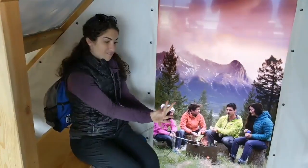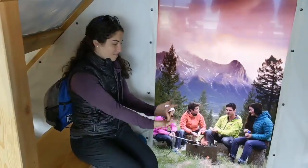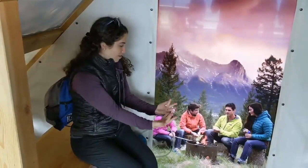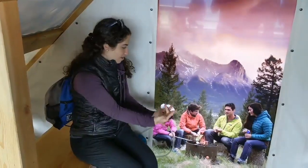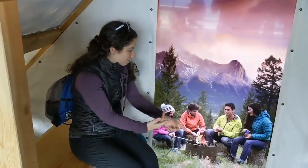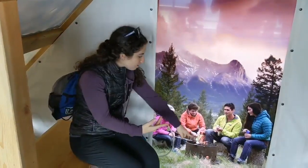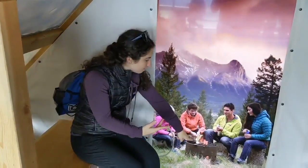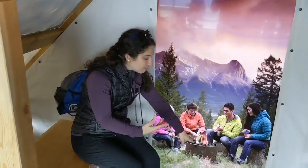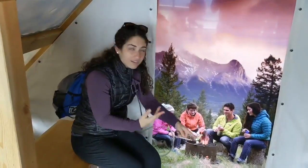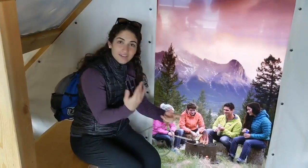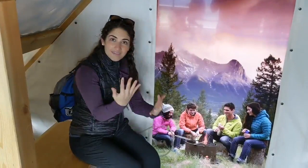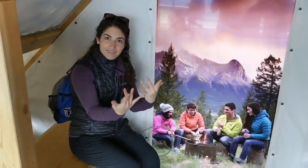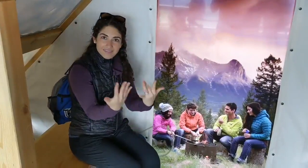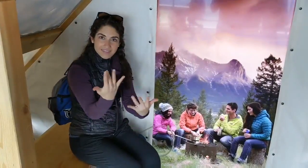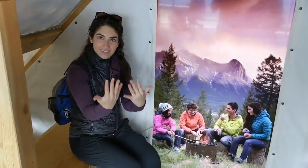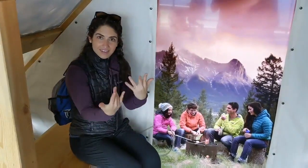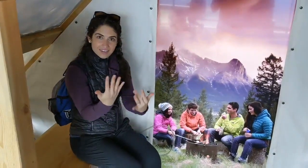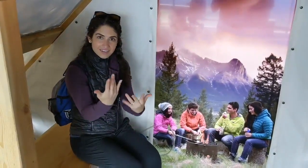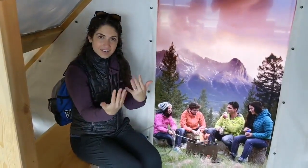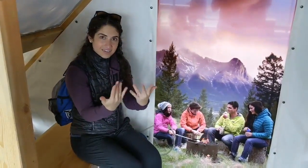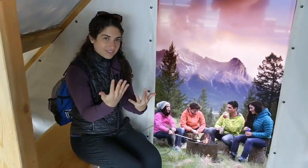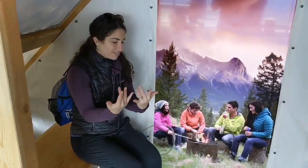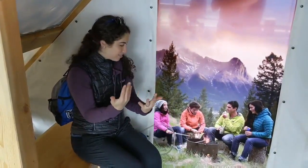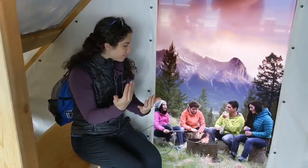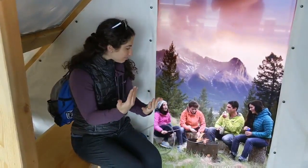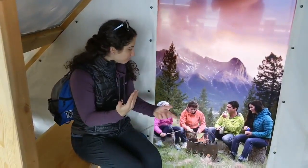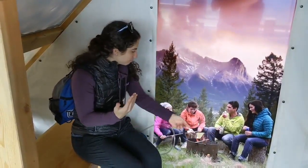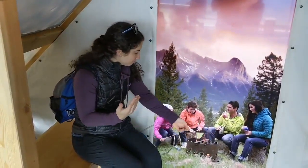you can have a fire,